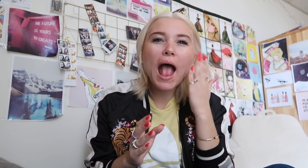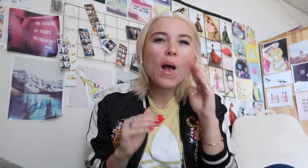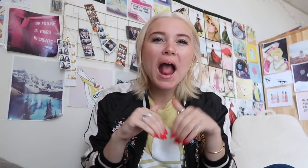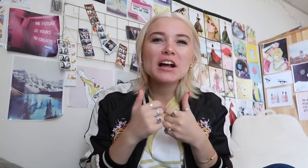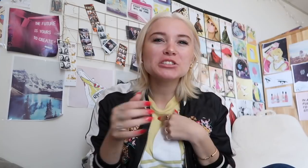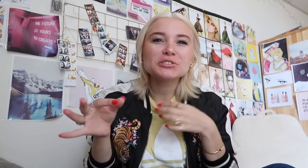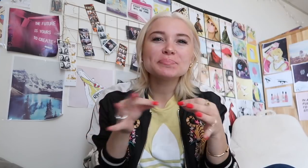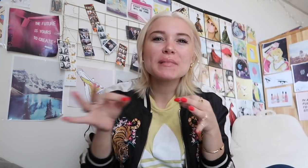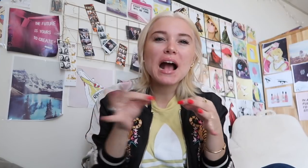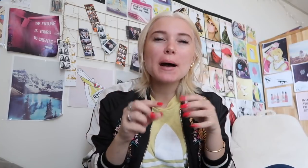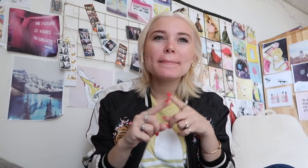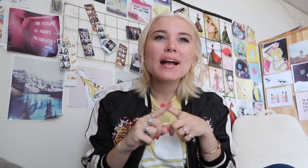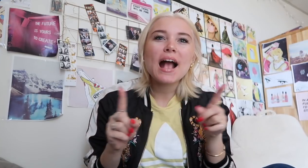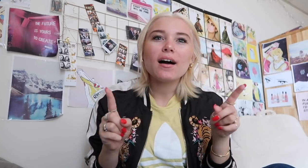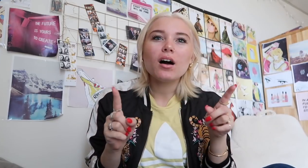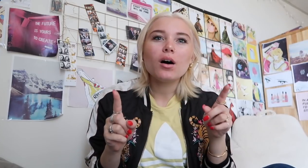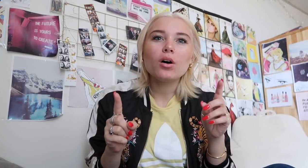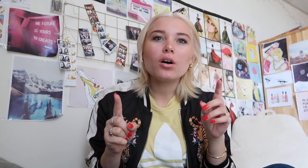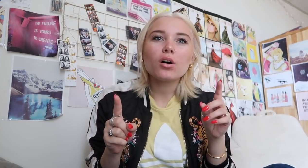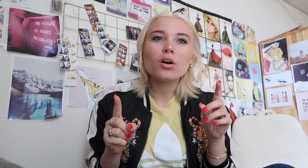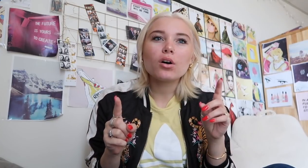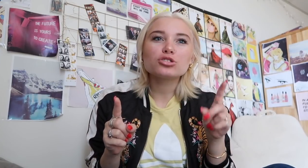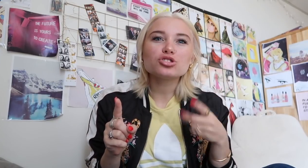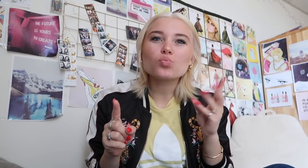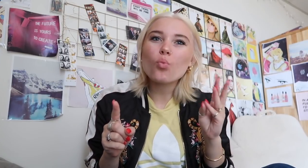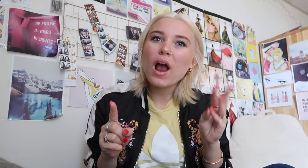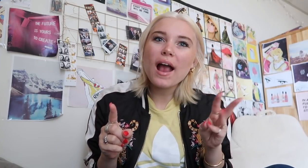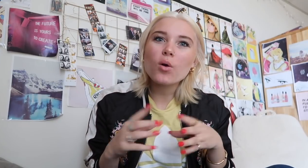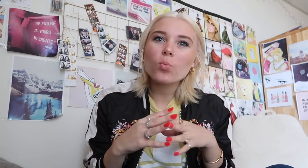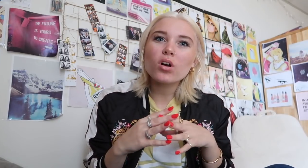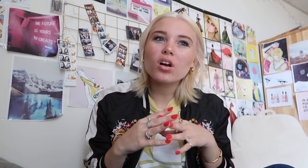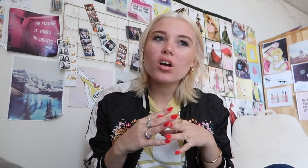I don't know how to explain but just wow